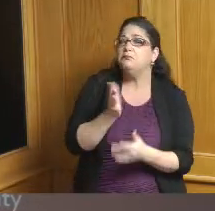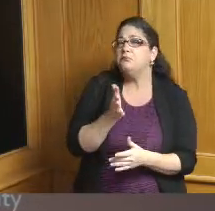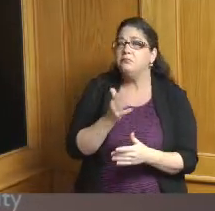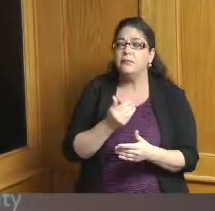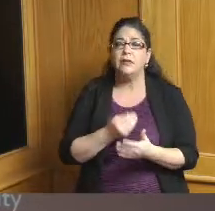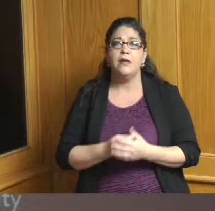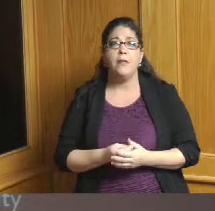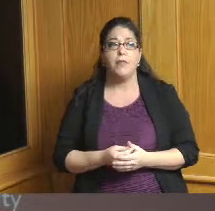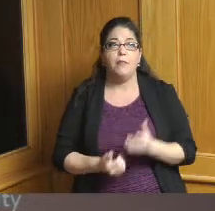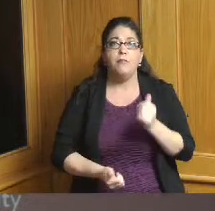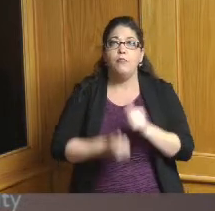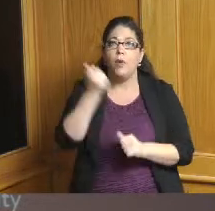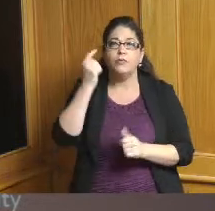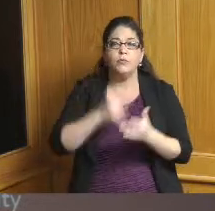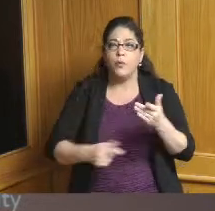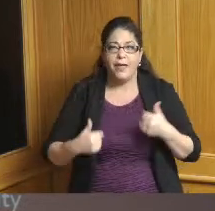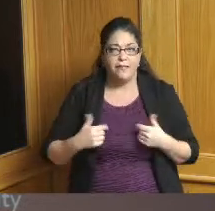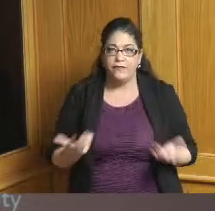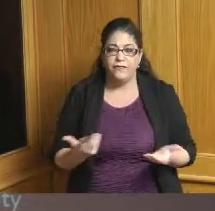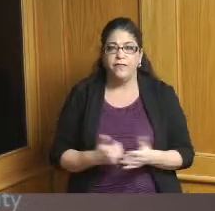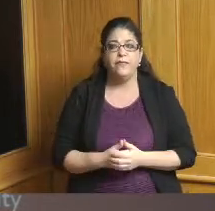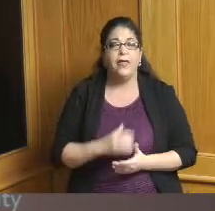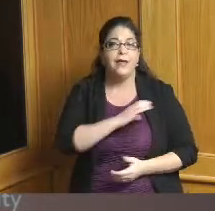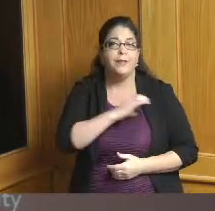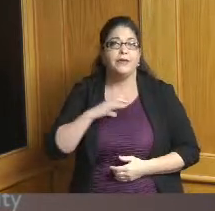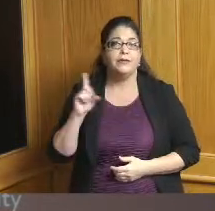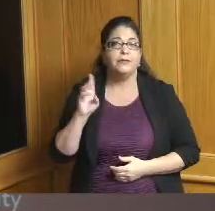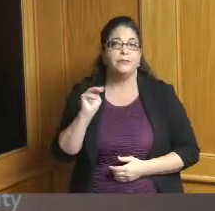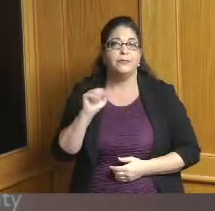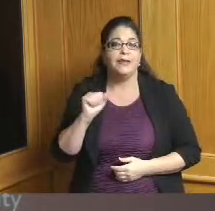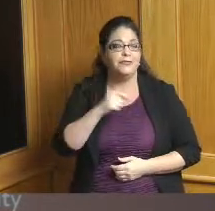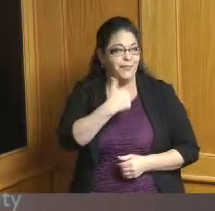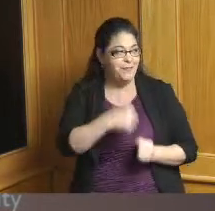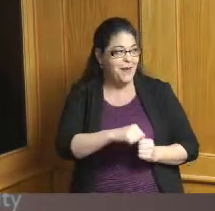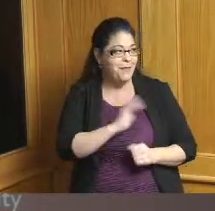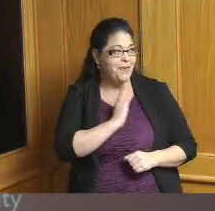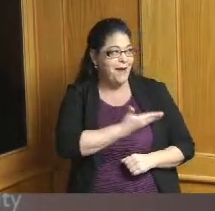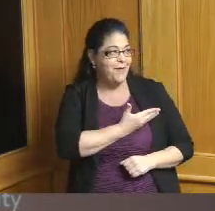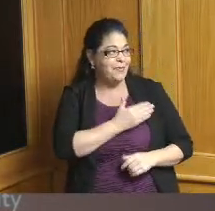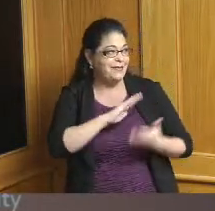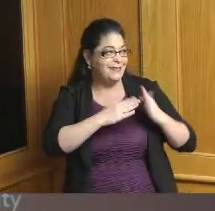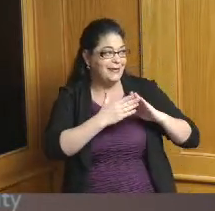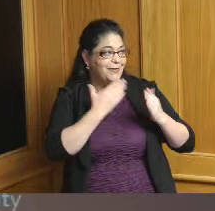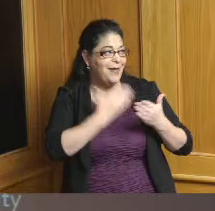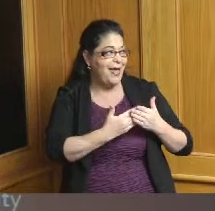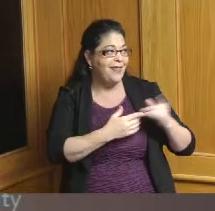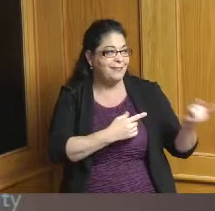butter and Forest Park as as Commissioner Dumas knows from her time in our city is really those